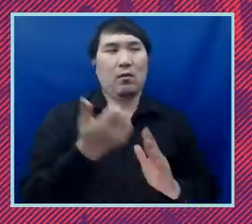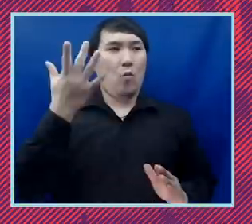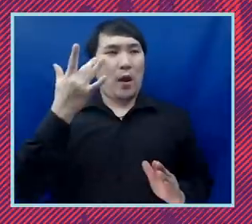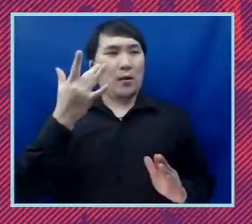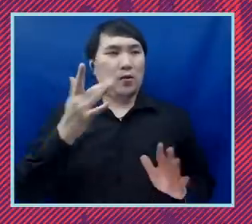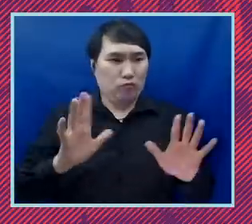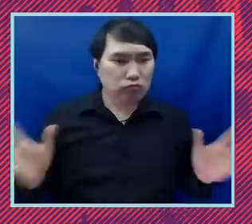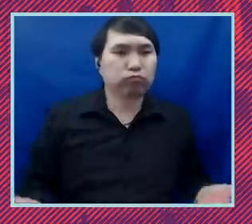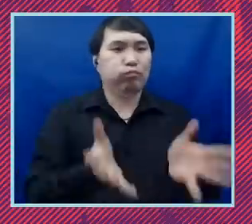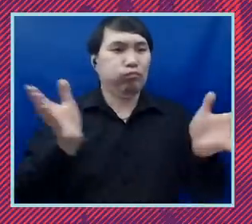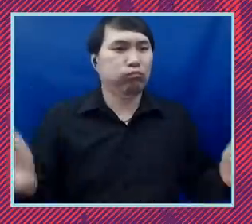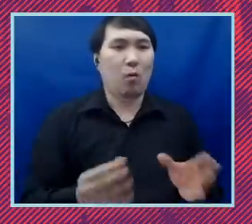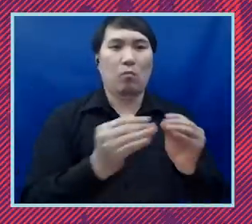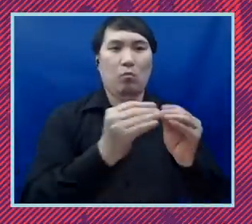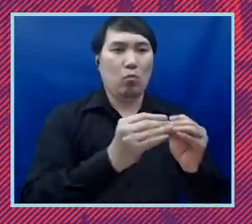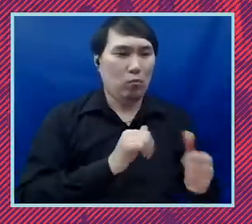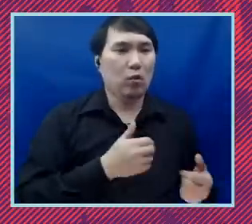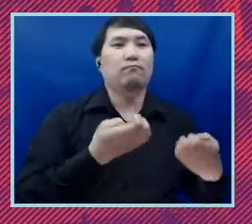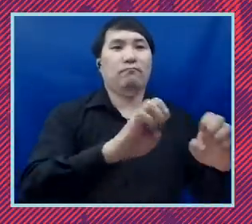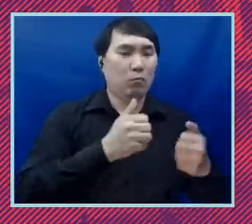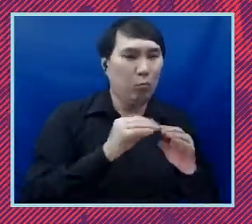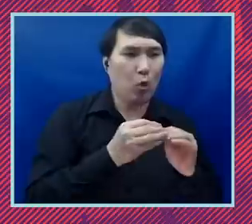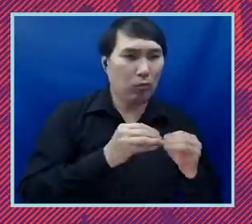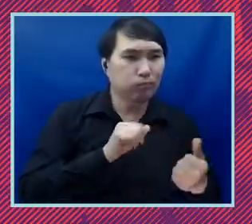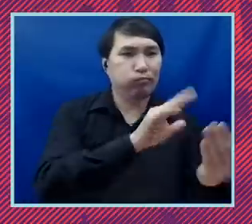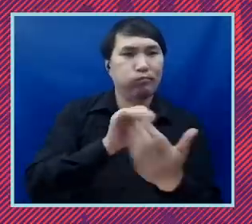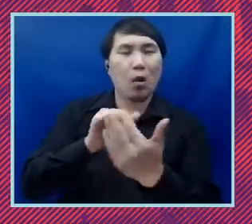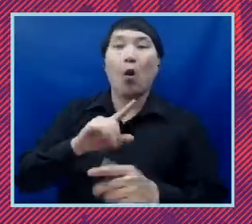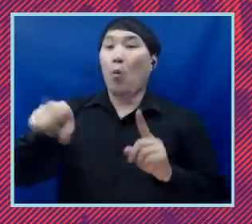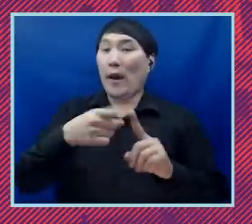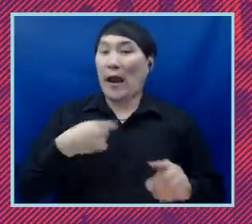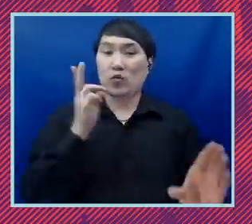forward as you were discussing with andrea when i go into coalition meetings now on these particular